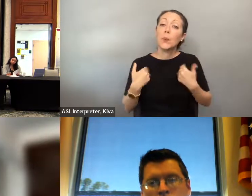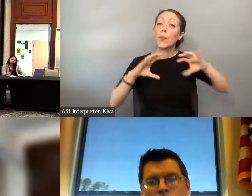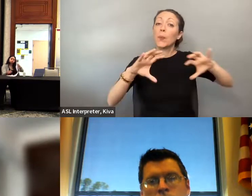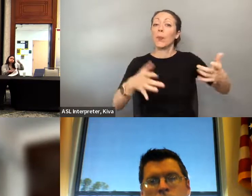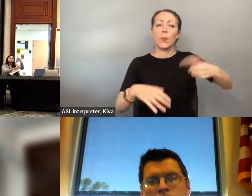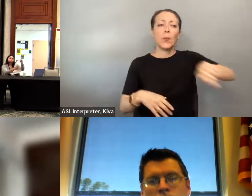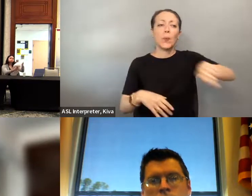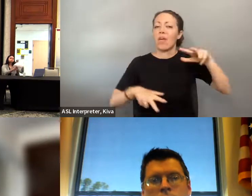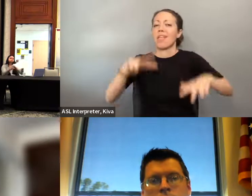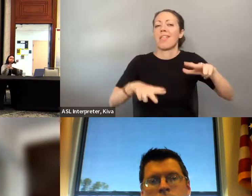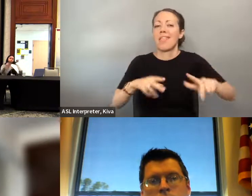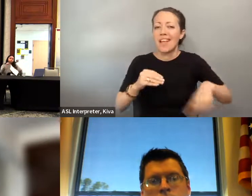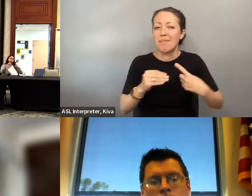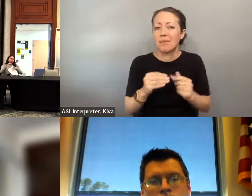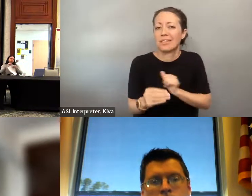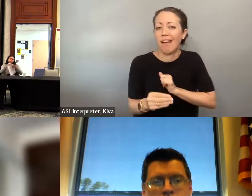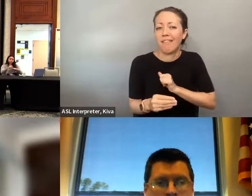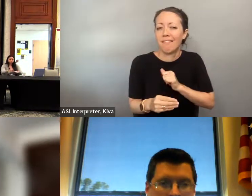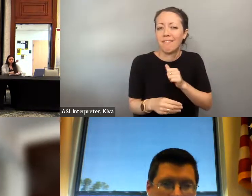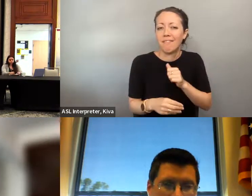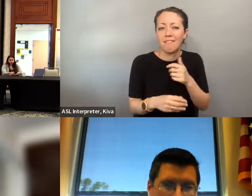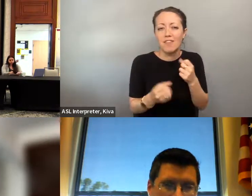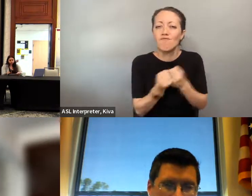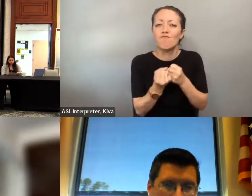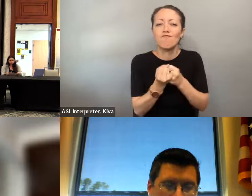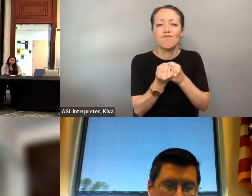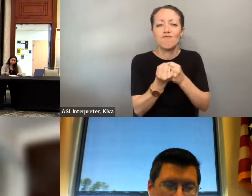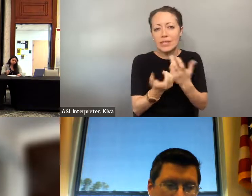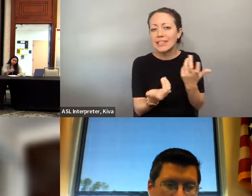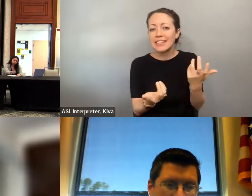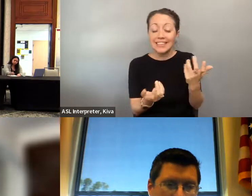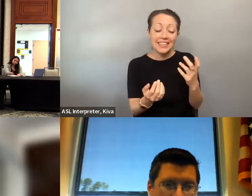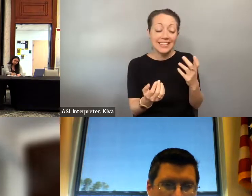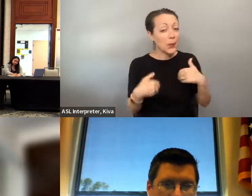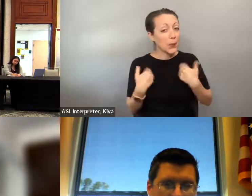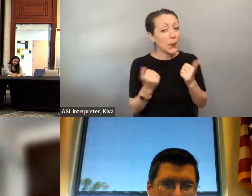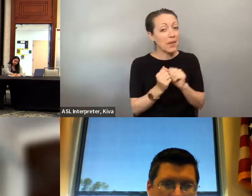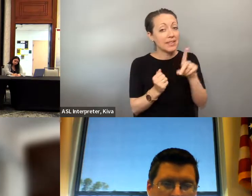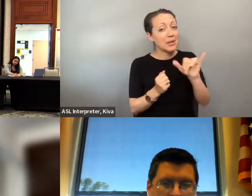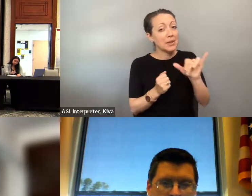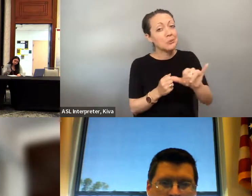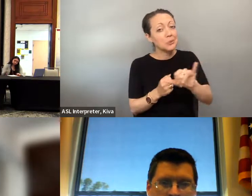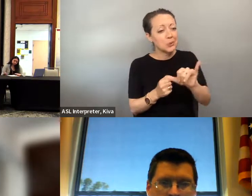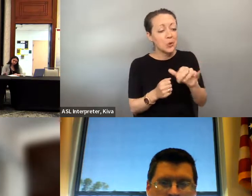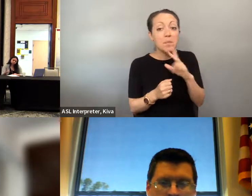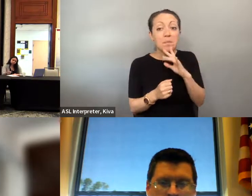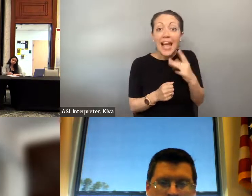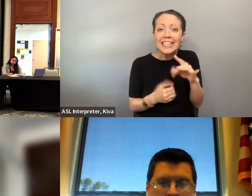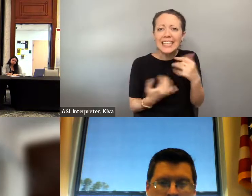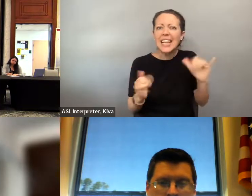been shut down and they may not believe they can actually make a difference. There are challenges with youth. A lot believe that they can actually make a difference. There are challenges with youth, A lot of youth are just learning how to self advocate around the time that they, especially youth with disabilities around The time. of youth are learning how